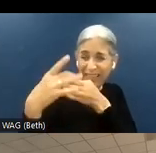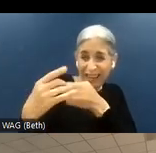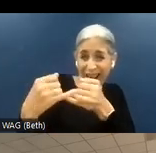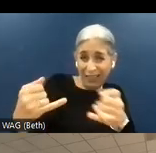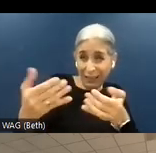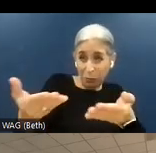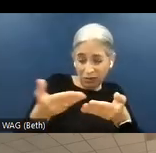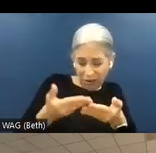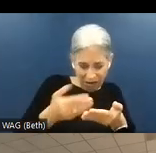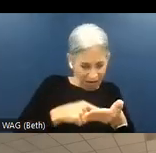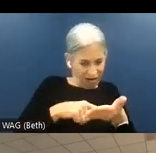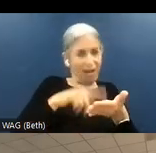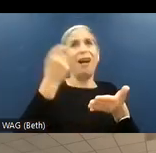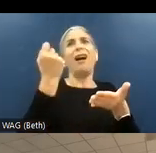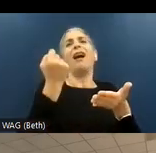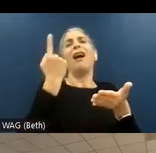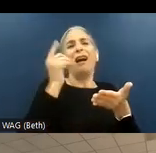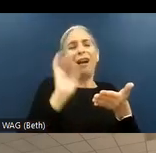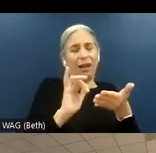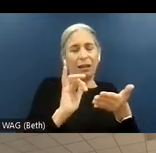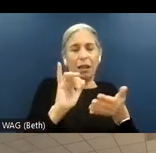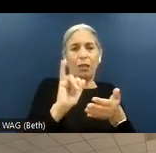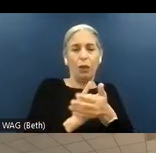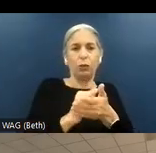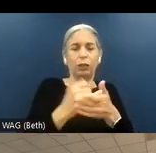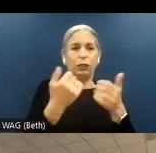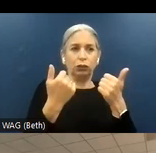to make things easier for those performing accessibility audits?